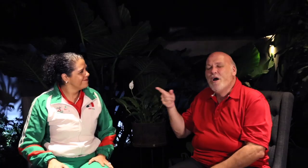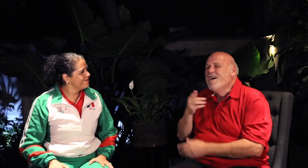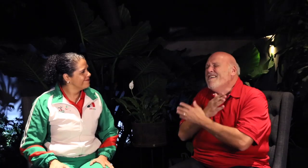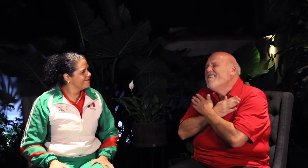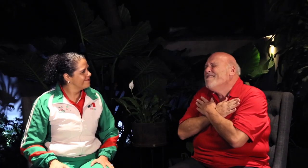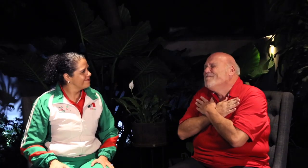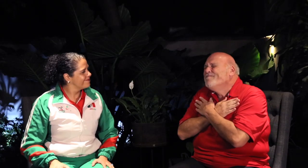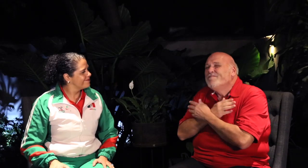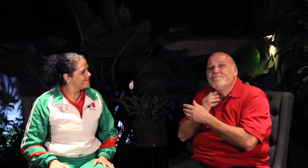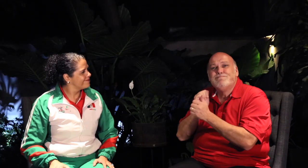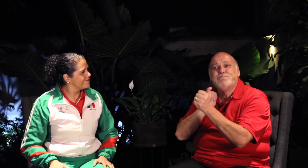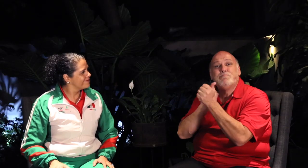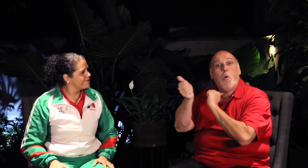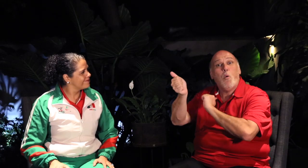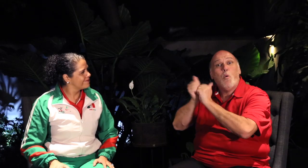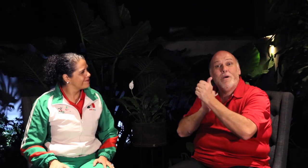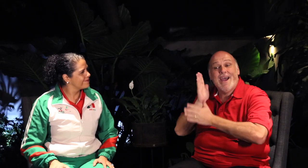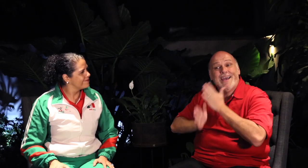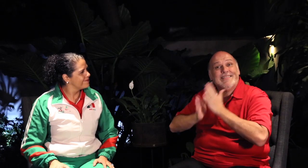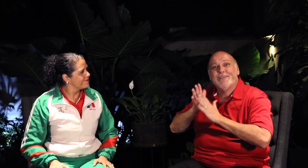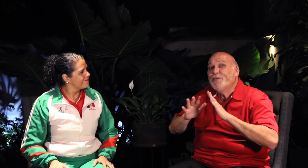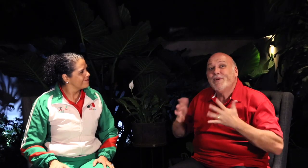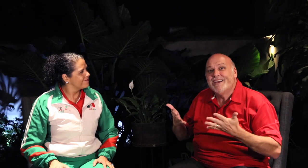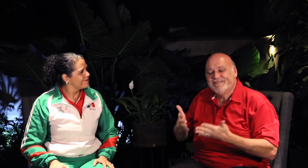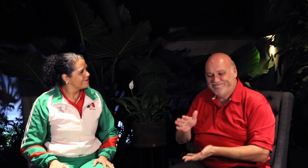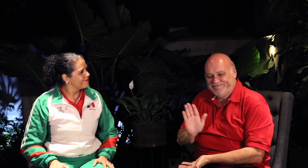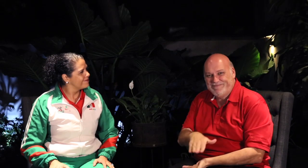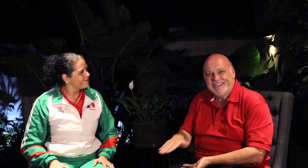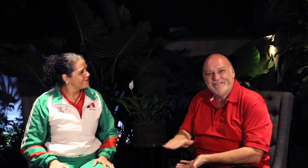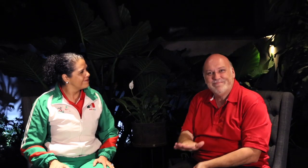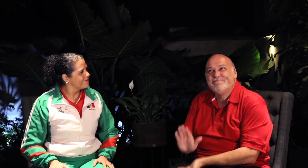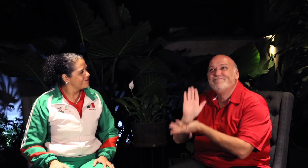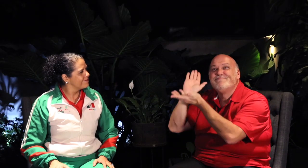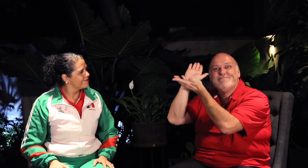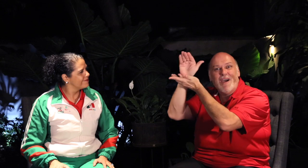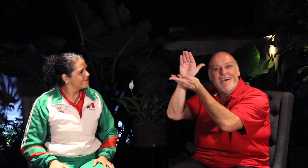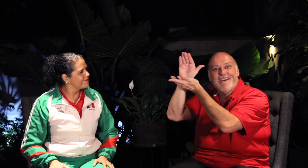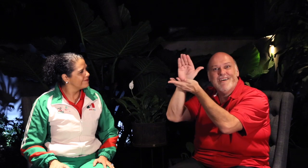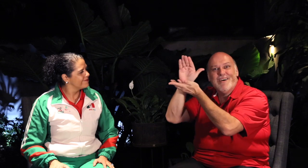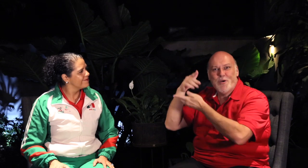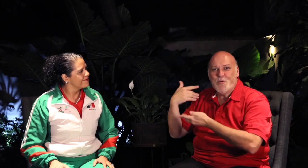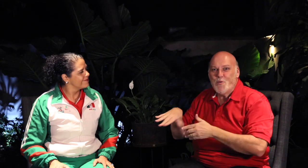[Anselmo]: Basketball is her favorite sport,